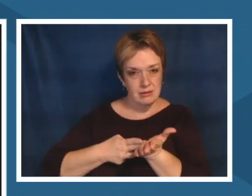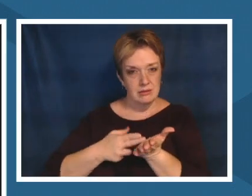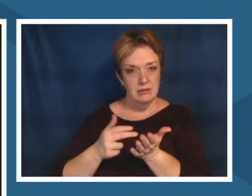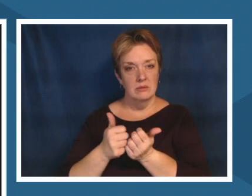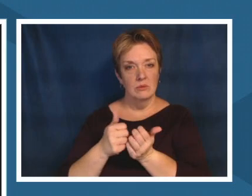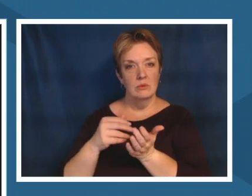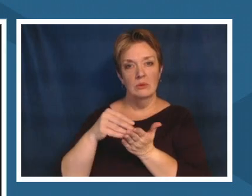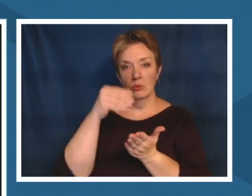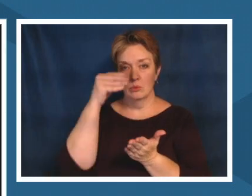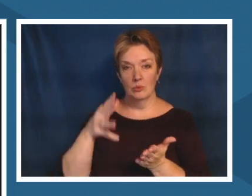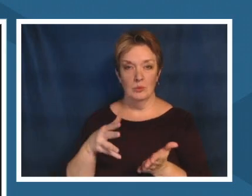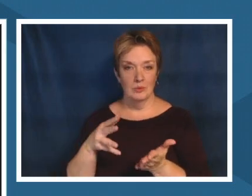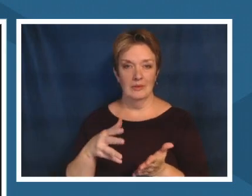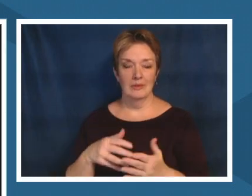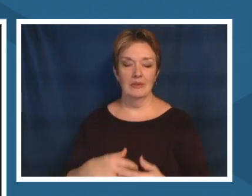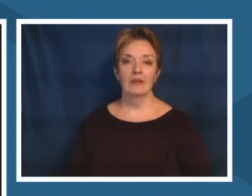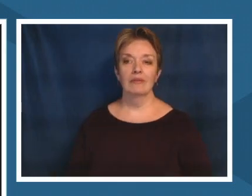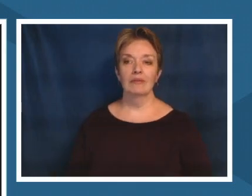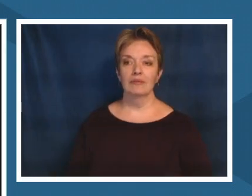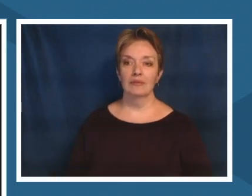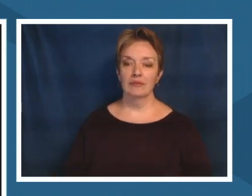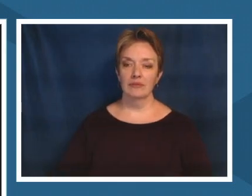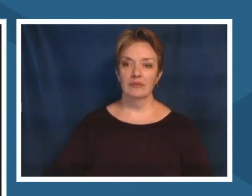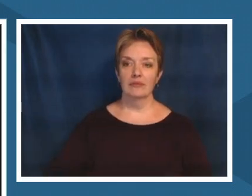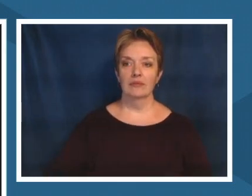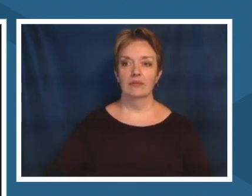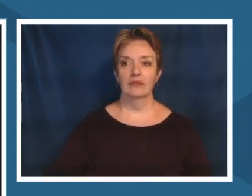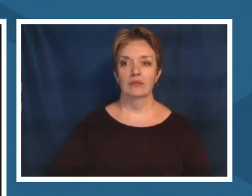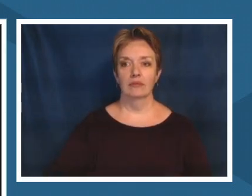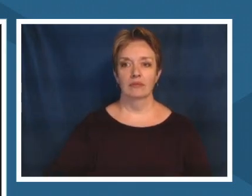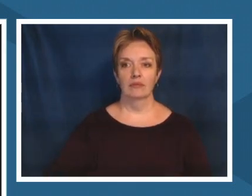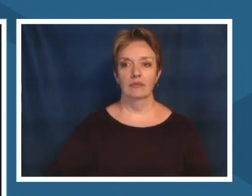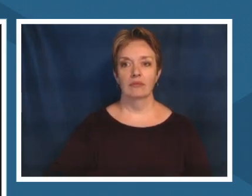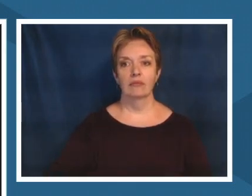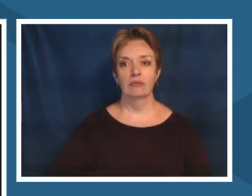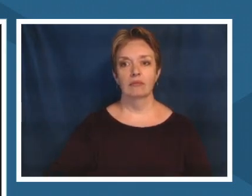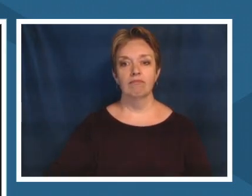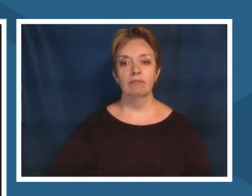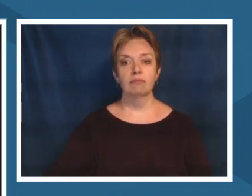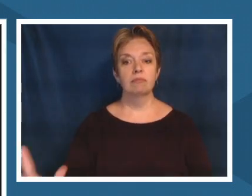outside or it's beautiful to to be in